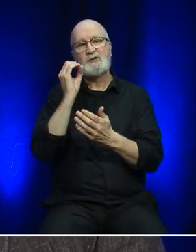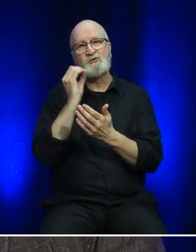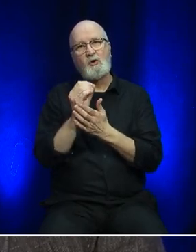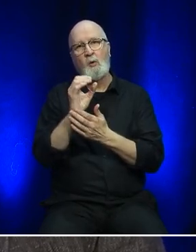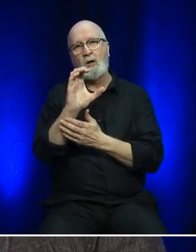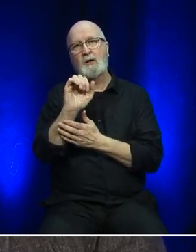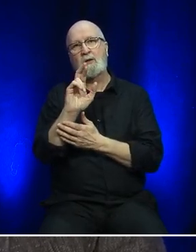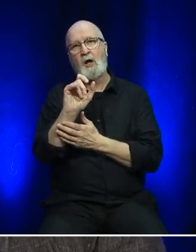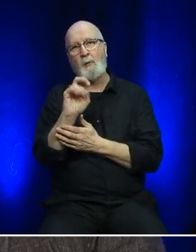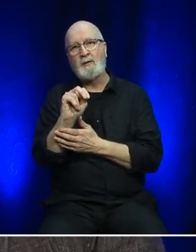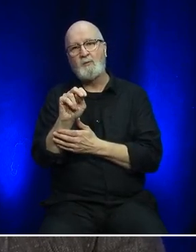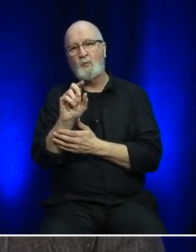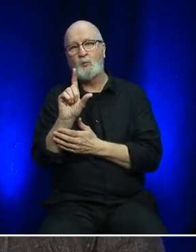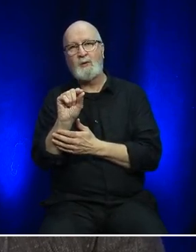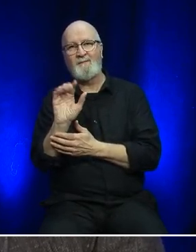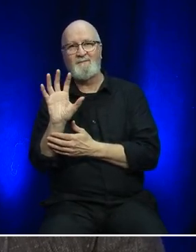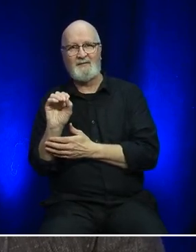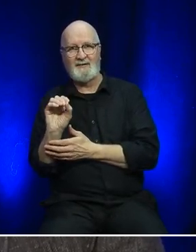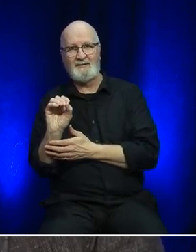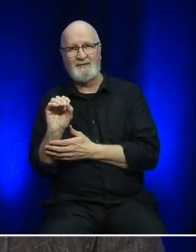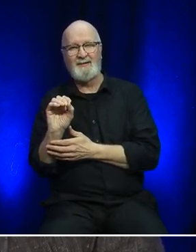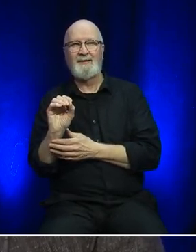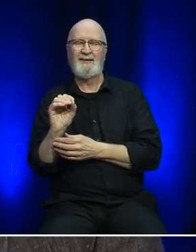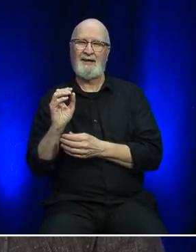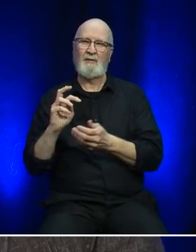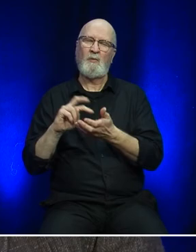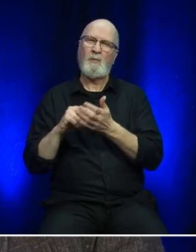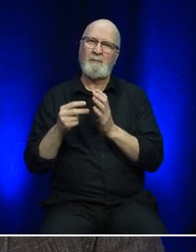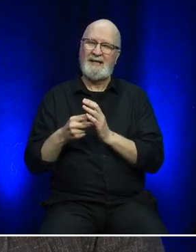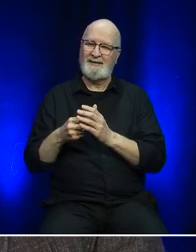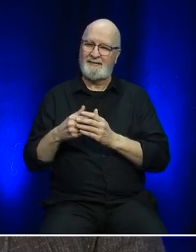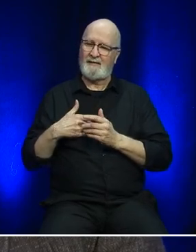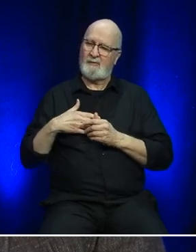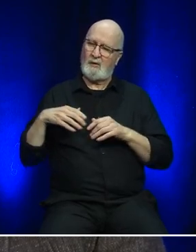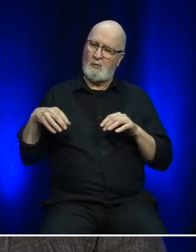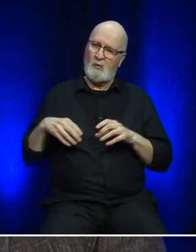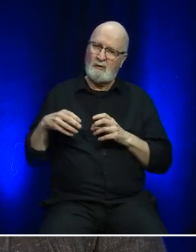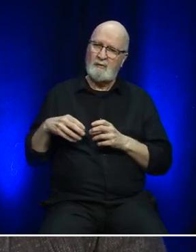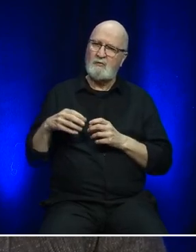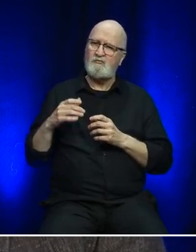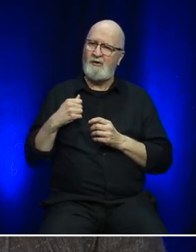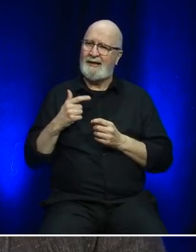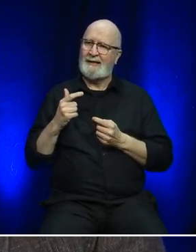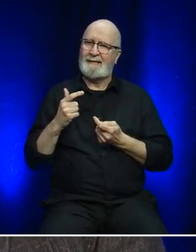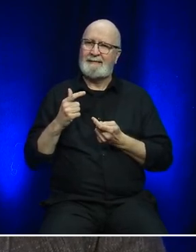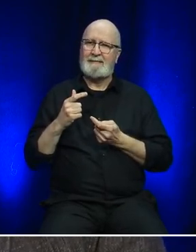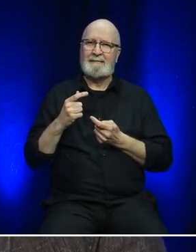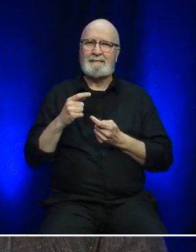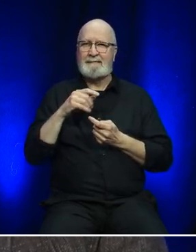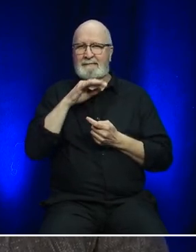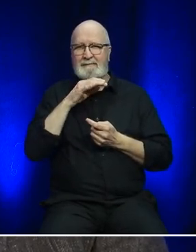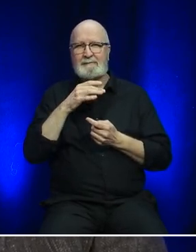plan. So we are working behind the scenes to look at the path to get us to